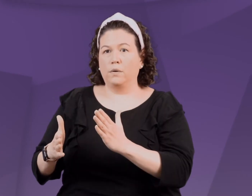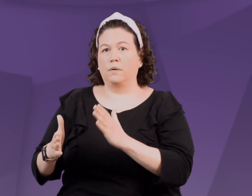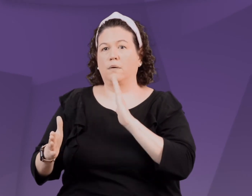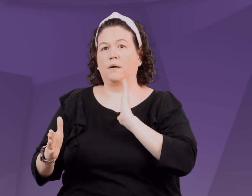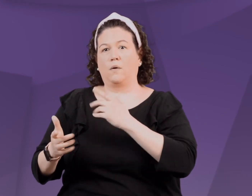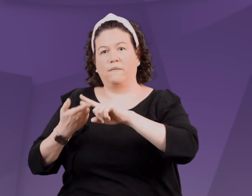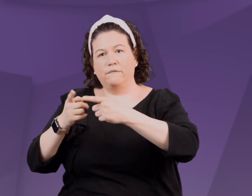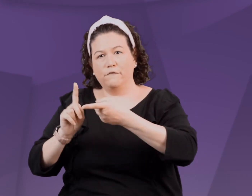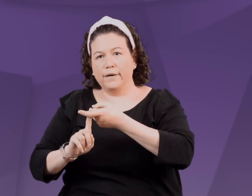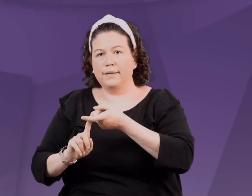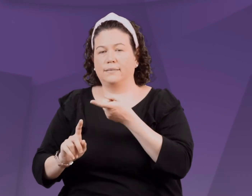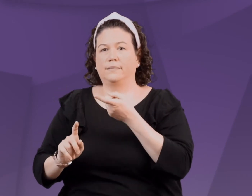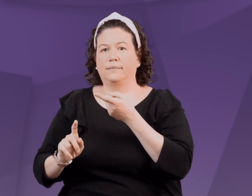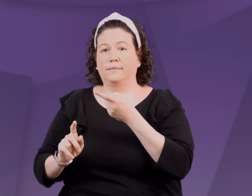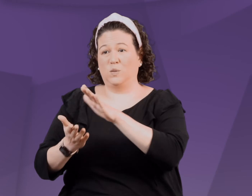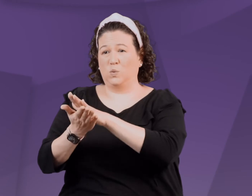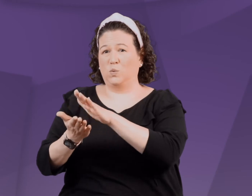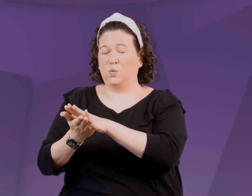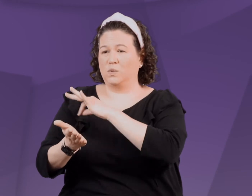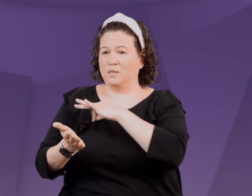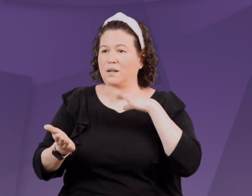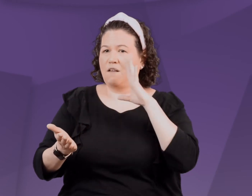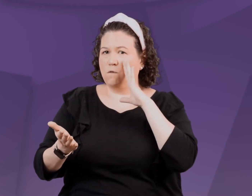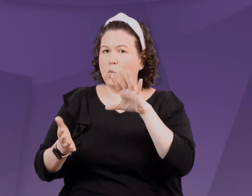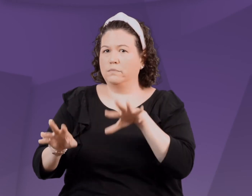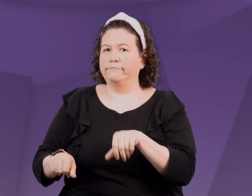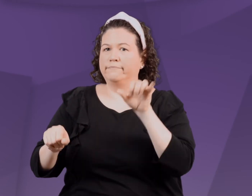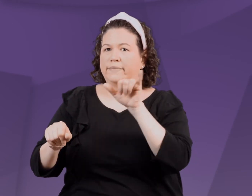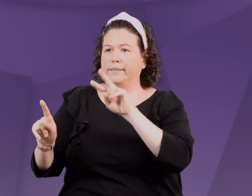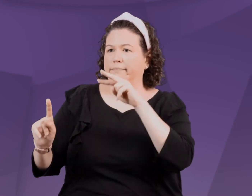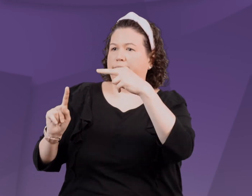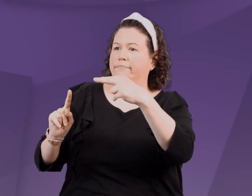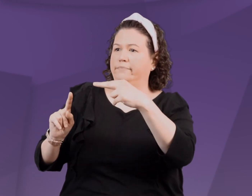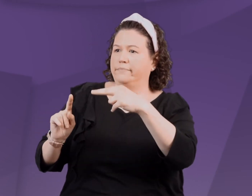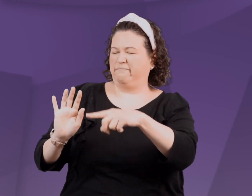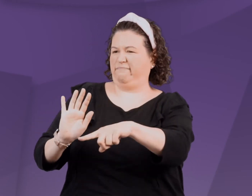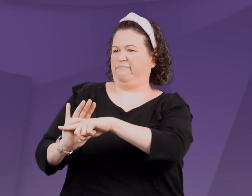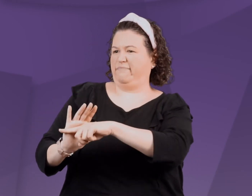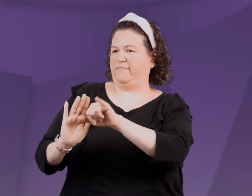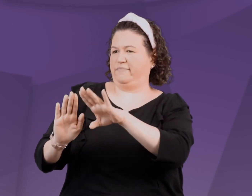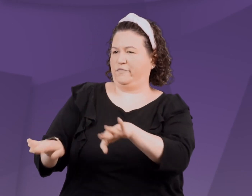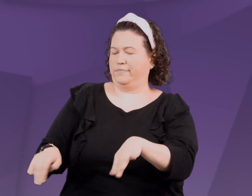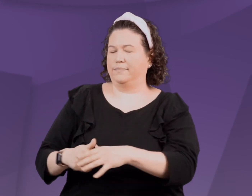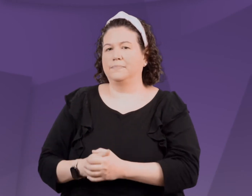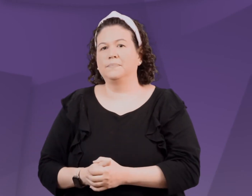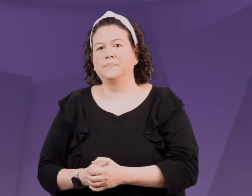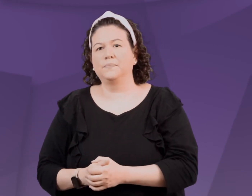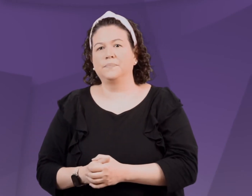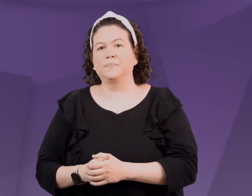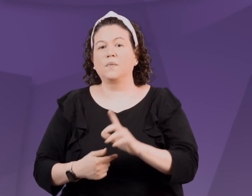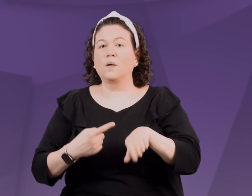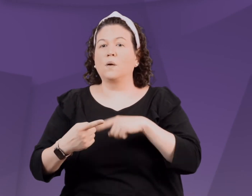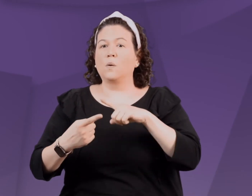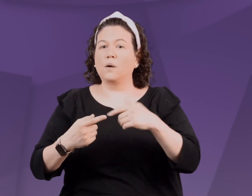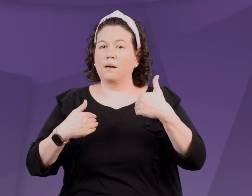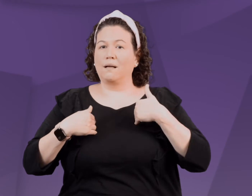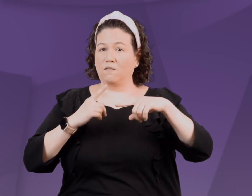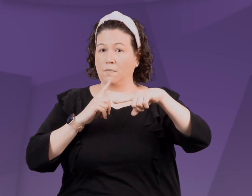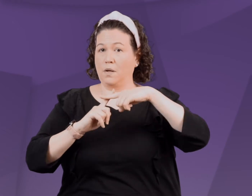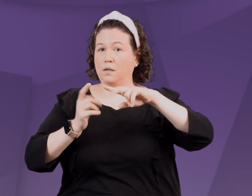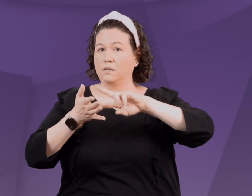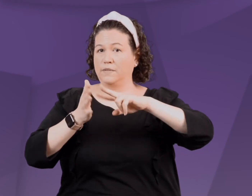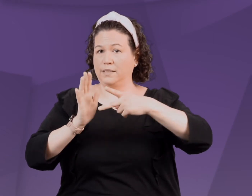our partner, friends, and school staff.